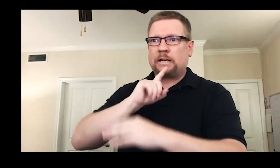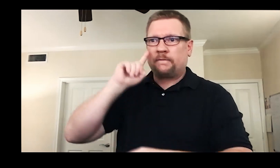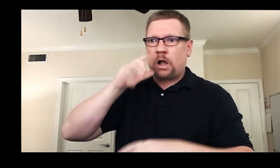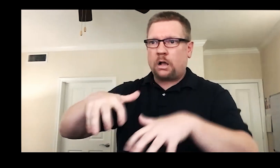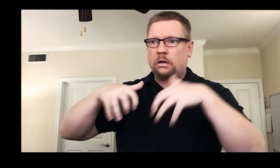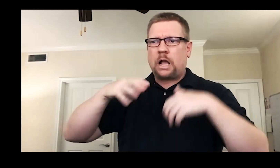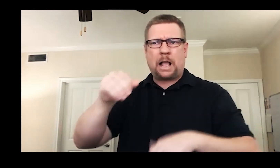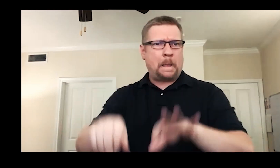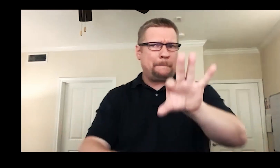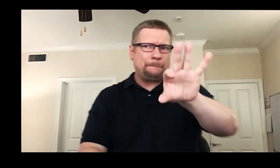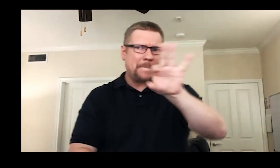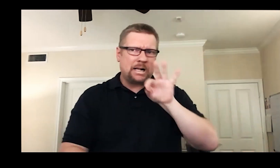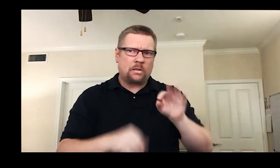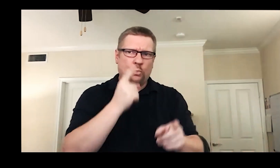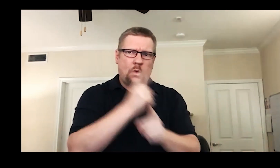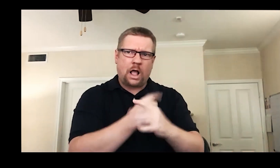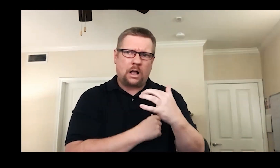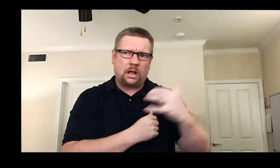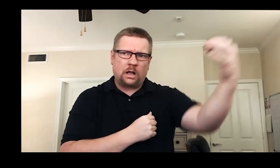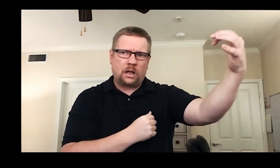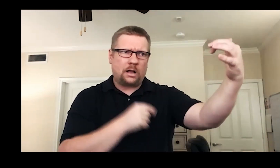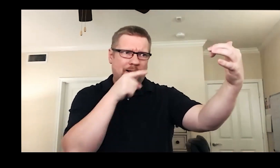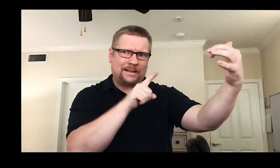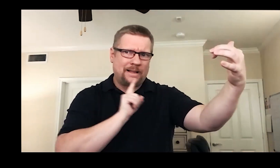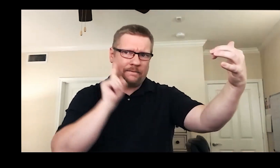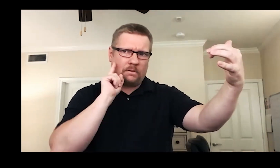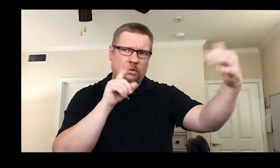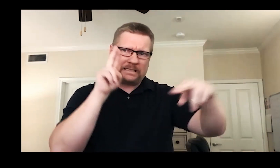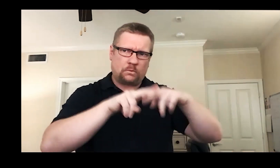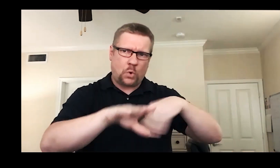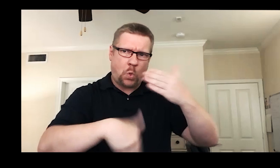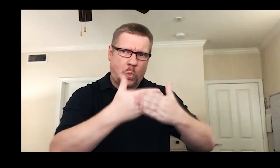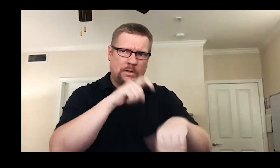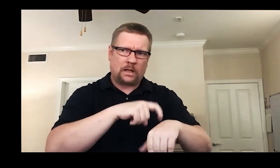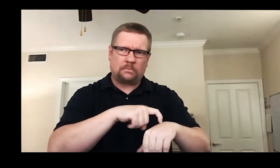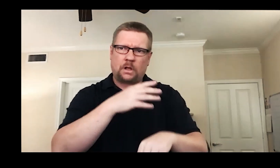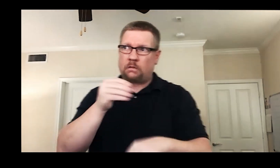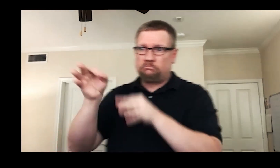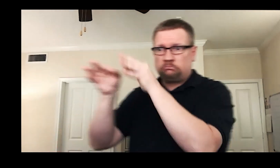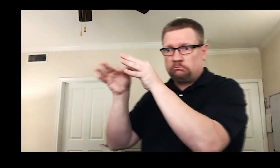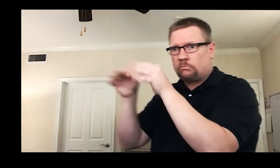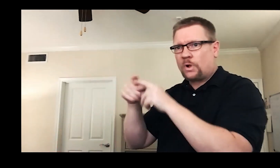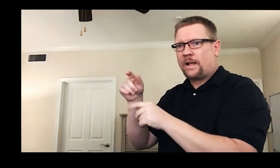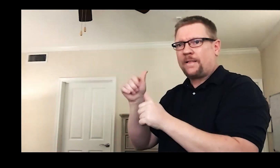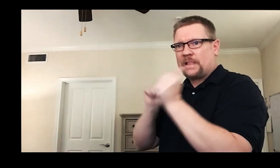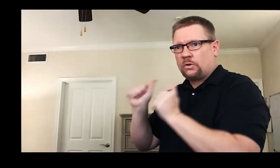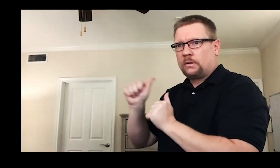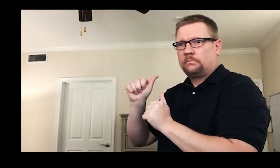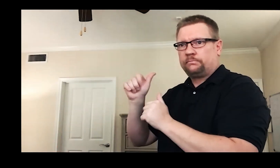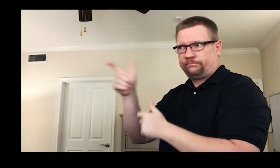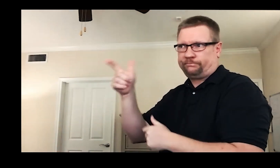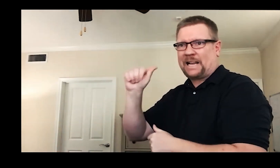sure a Deaf character signing is in sightline to a Deaf audience member. I also designated